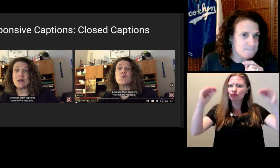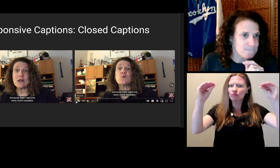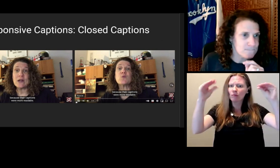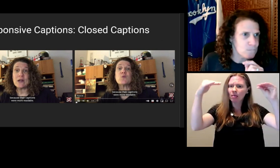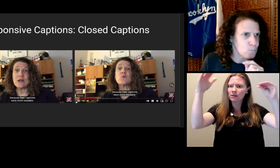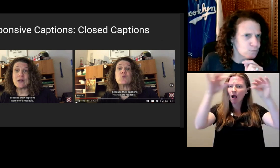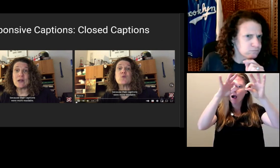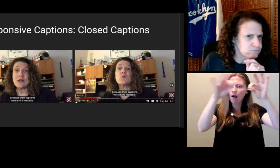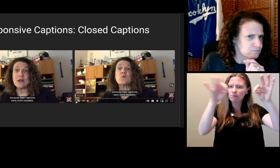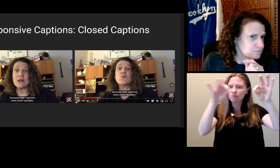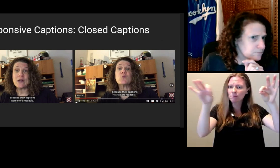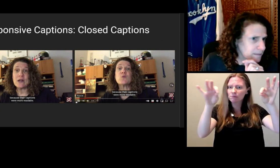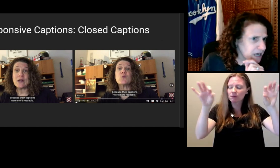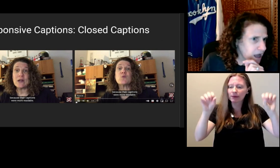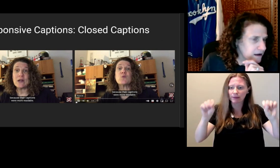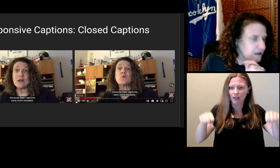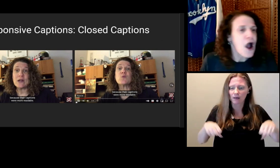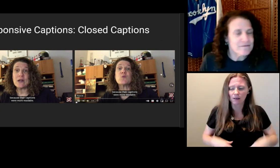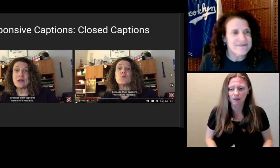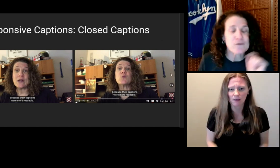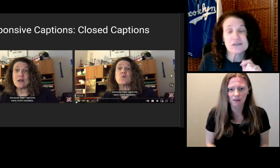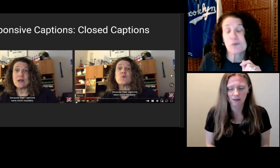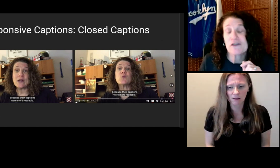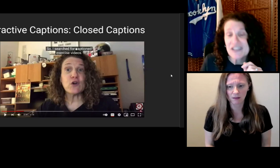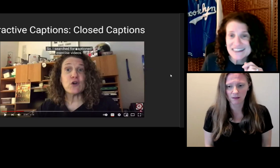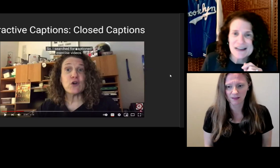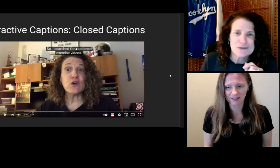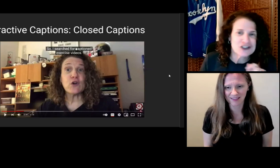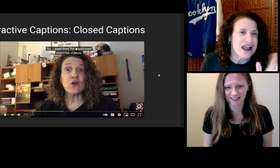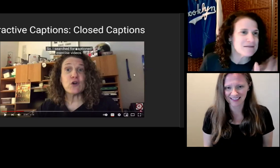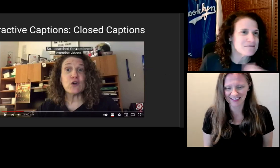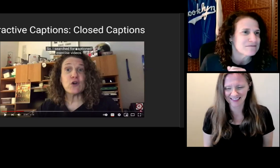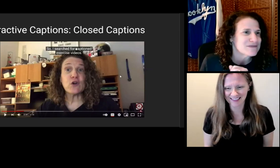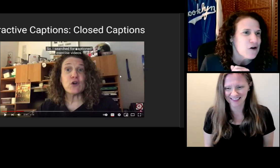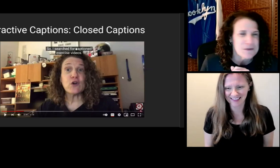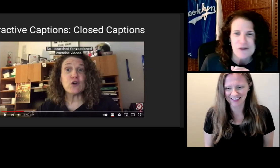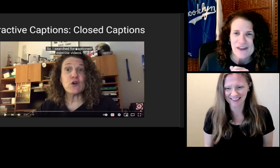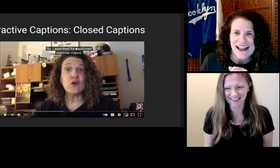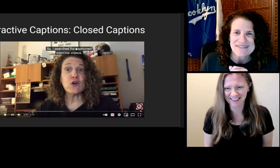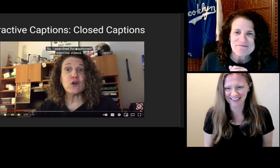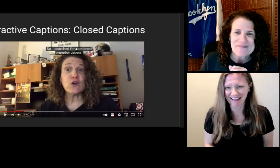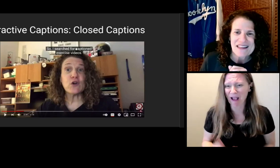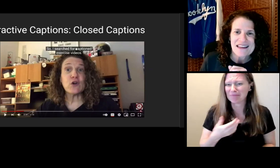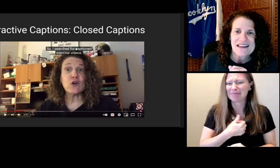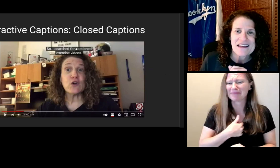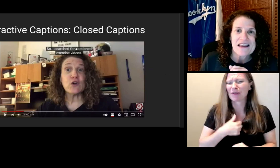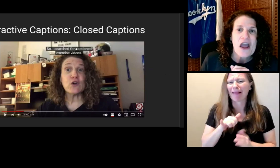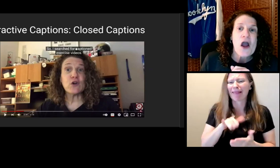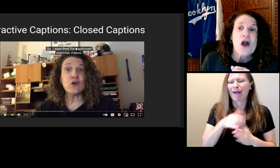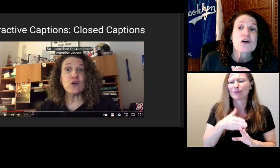Oh, that was a previous one. Sorry about that.